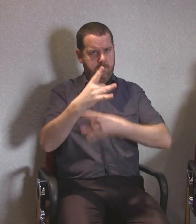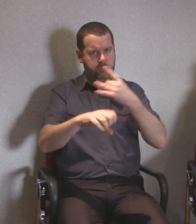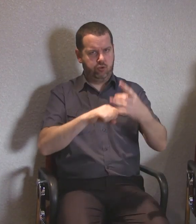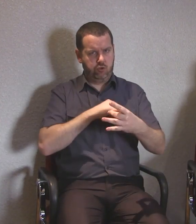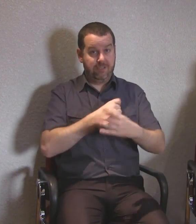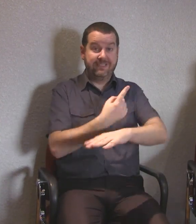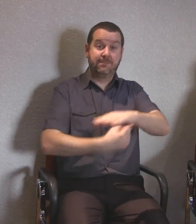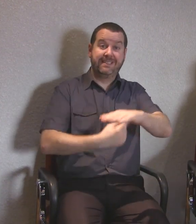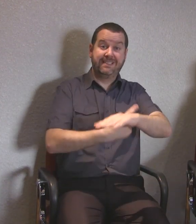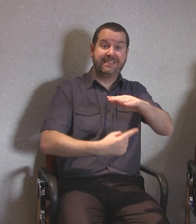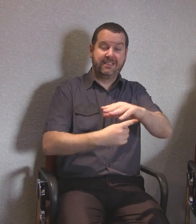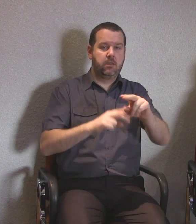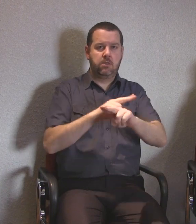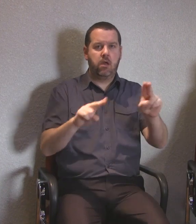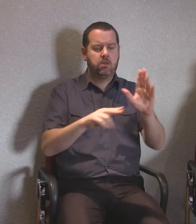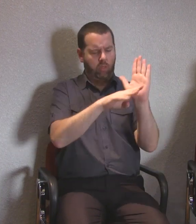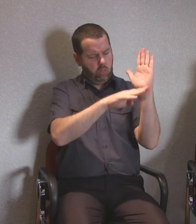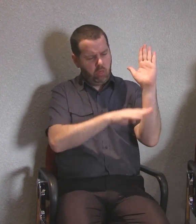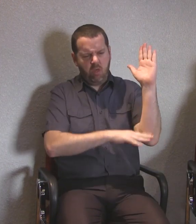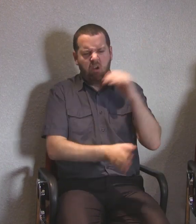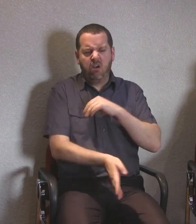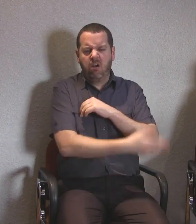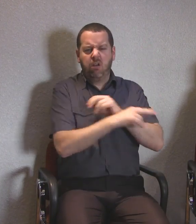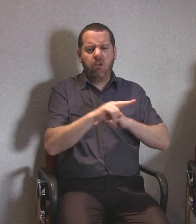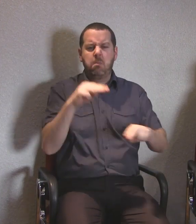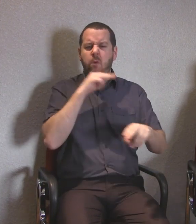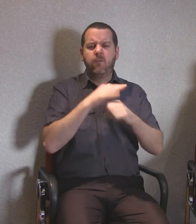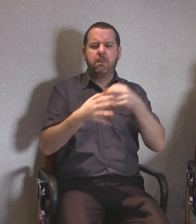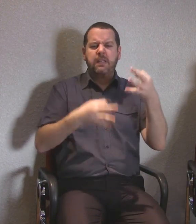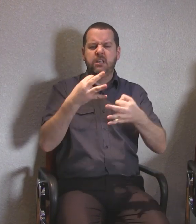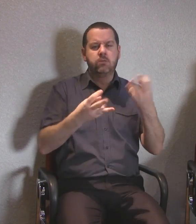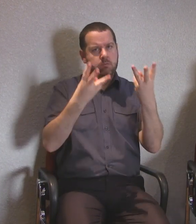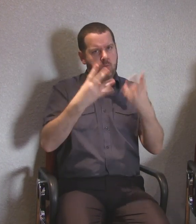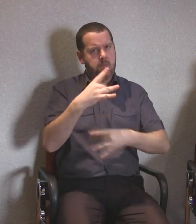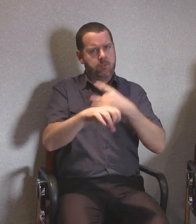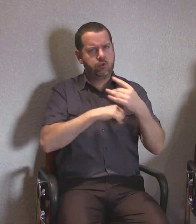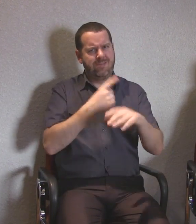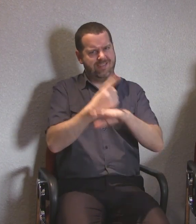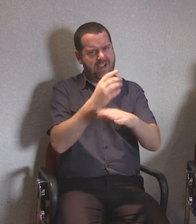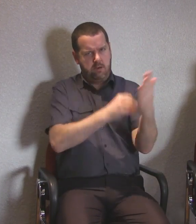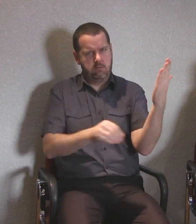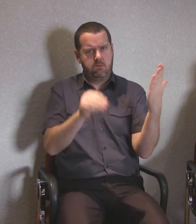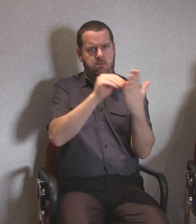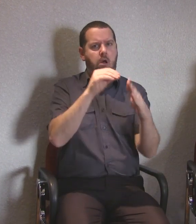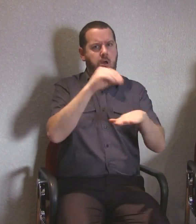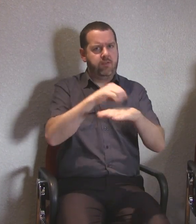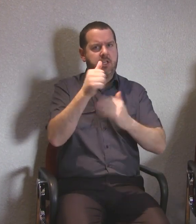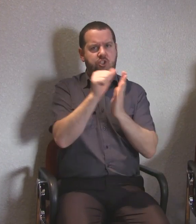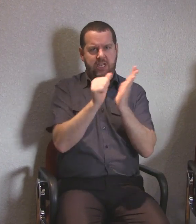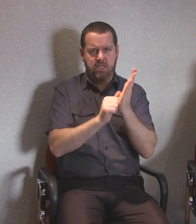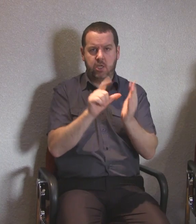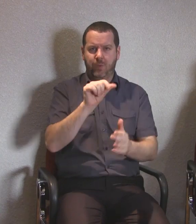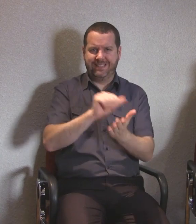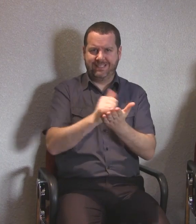Earlier this year we hired a marketing company called Persuasion Republic to help with our campaign